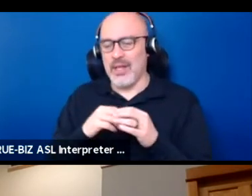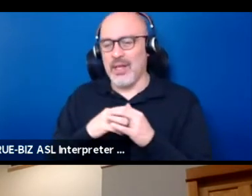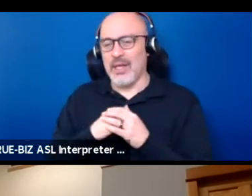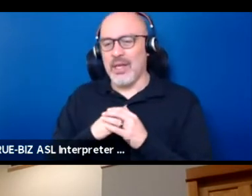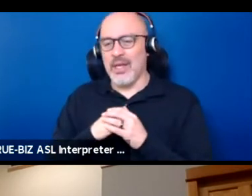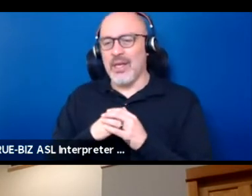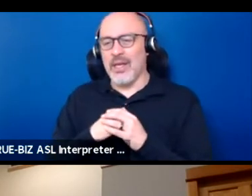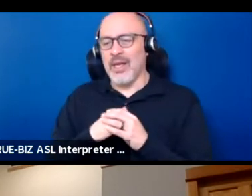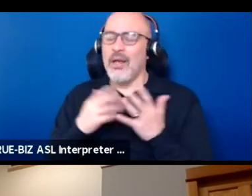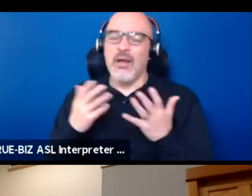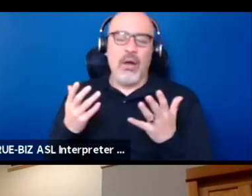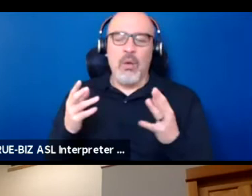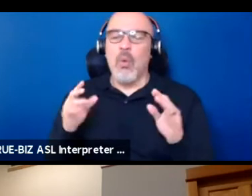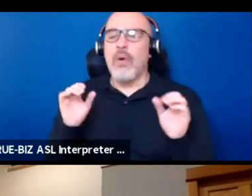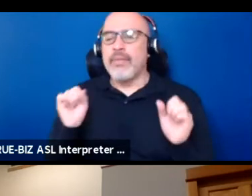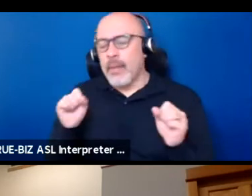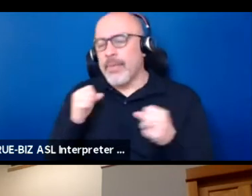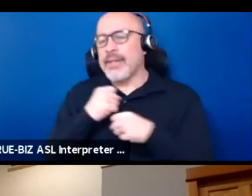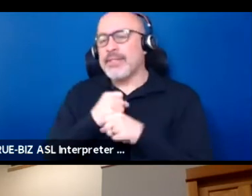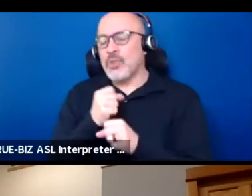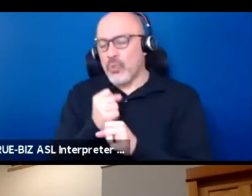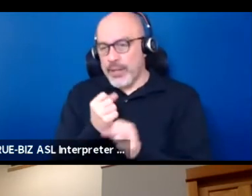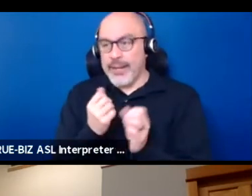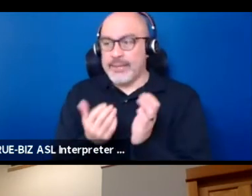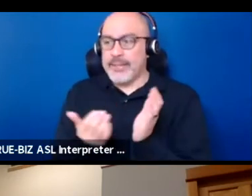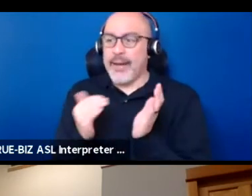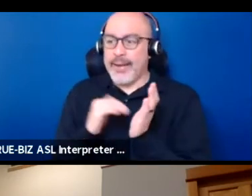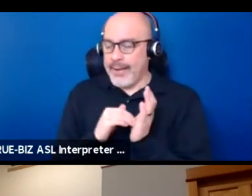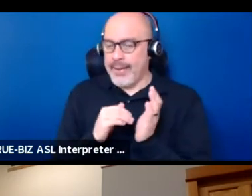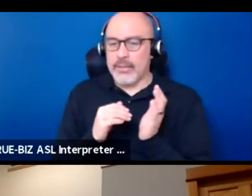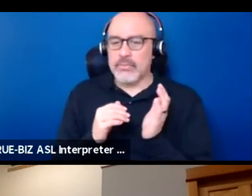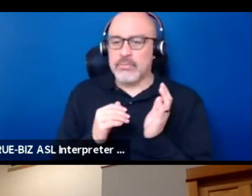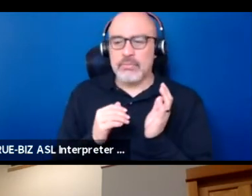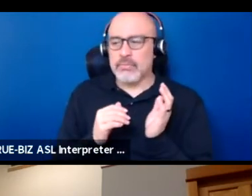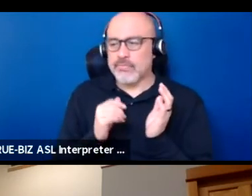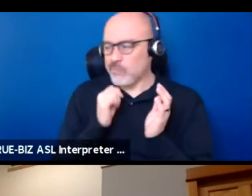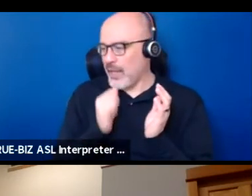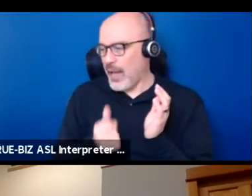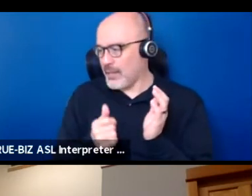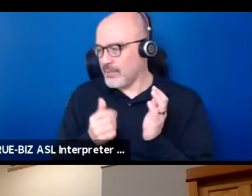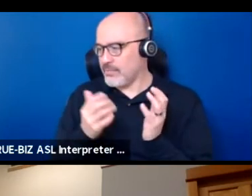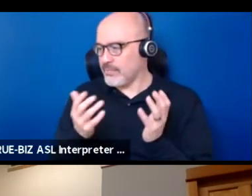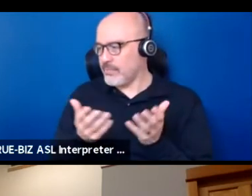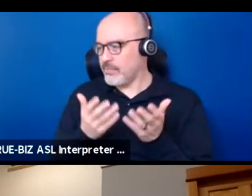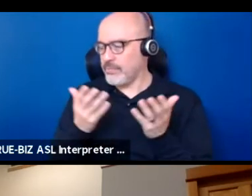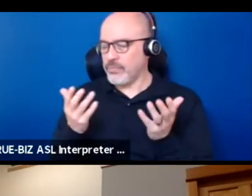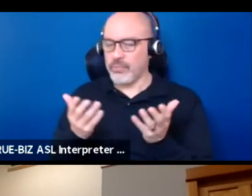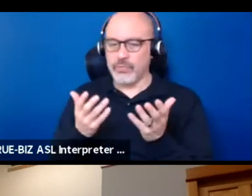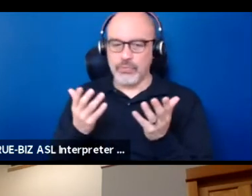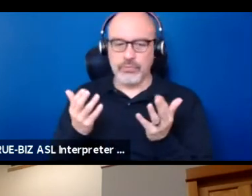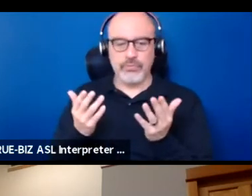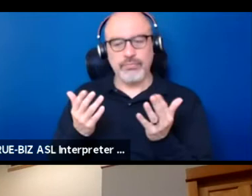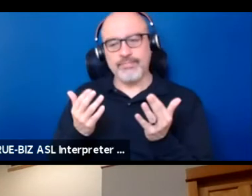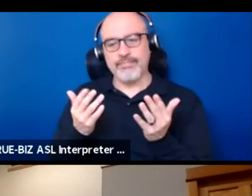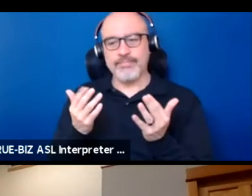Just the ability to create things that are again, not, I guess marked by the knowledge